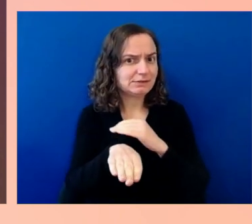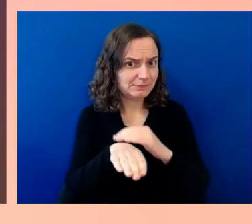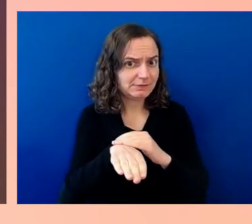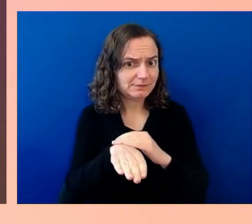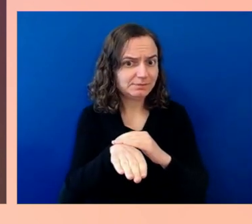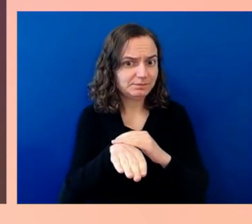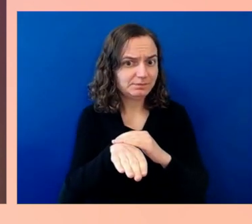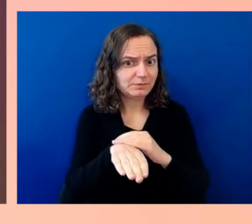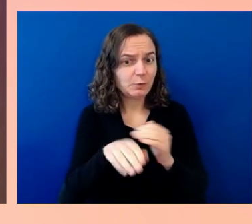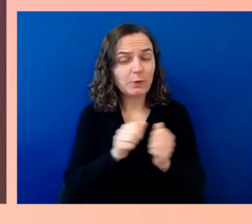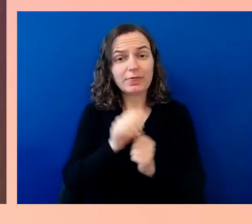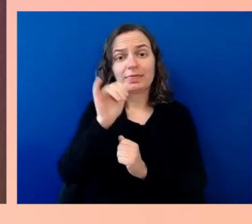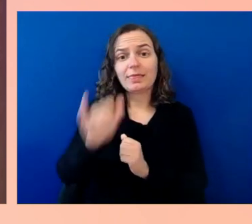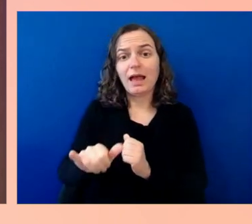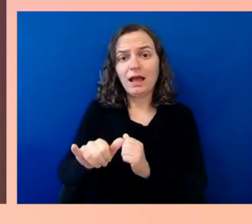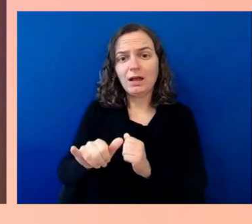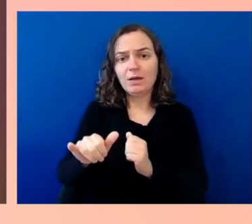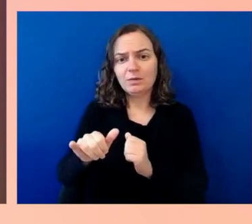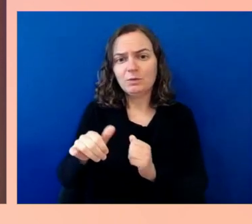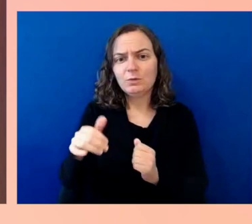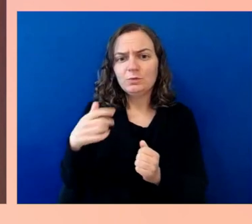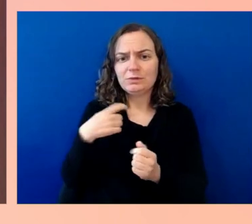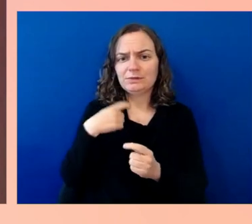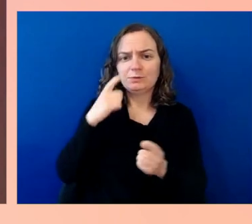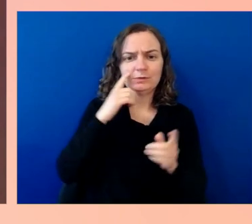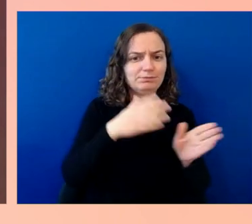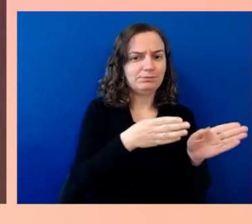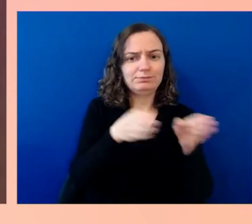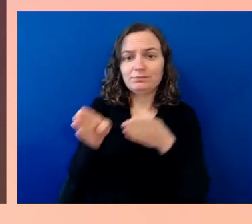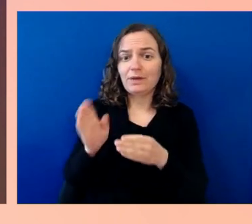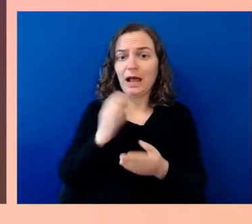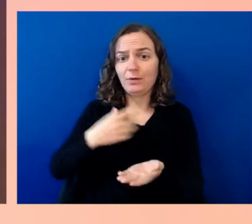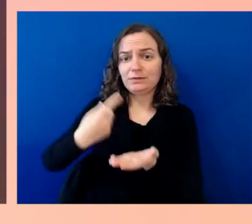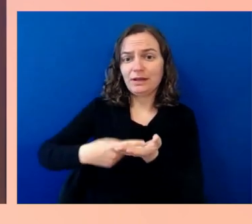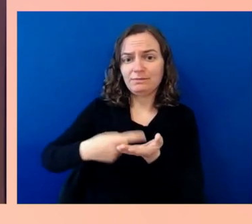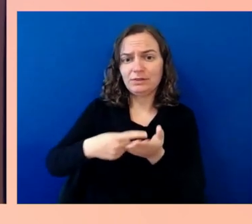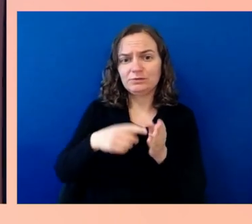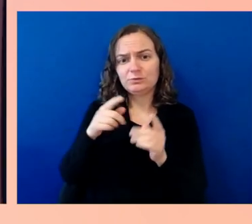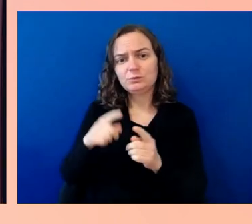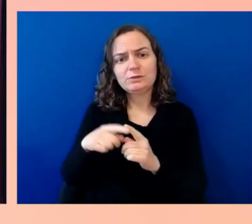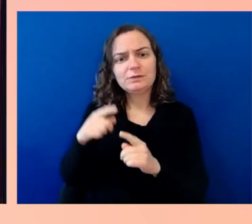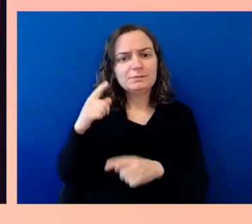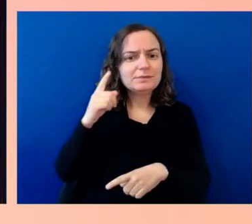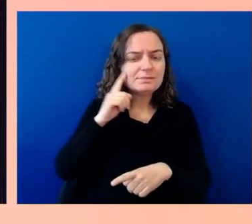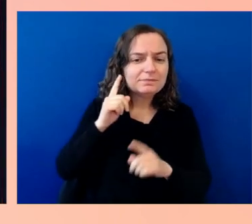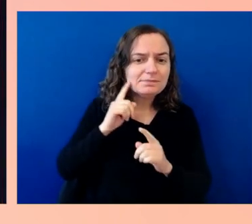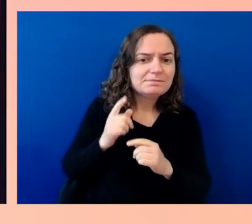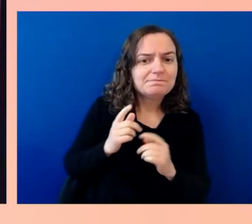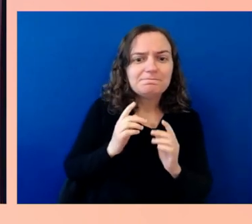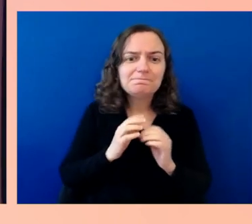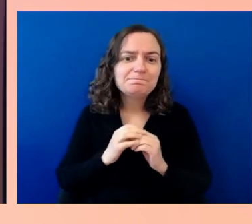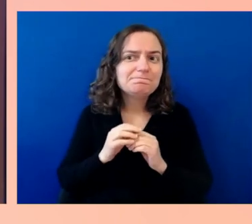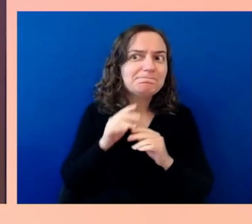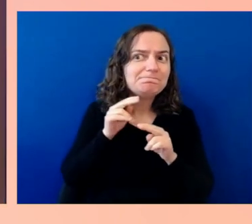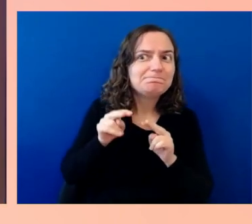we have been teasing all day. President and Vice Chair of Microsoft, Brad Smith,